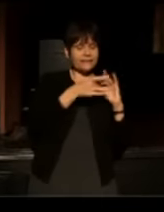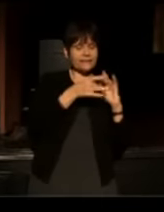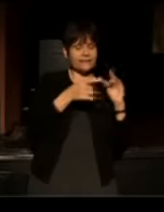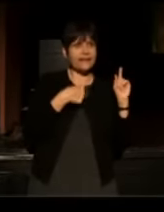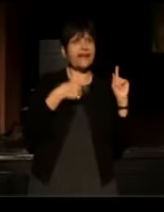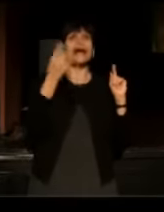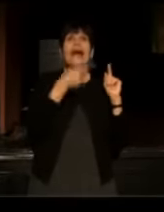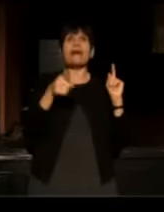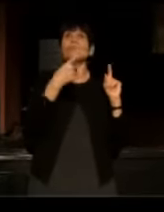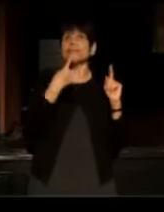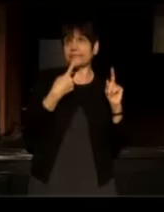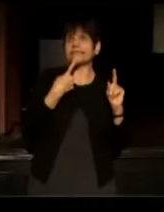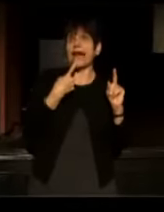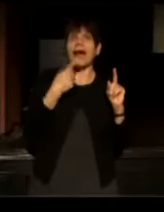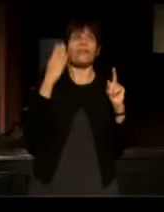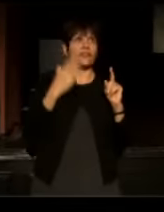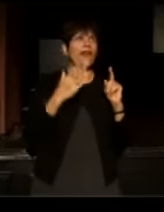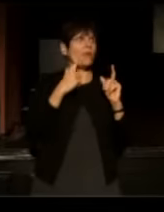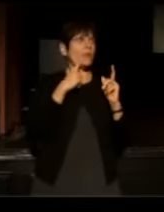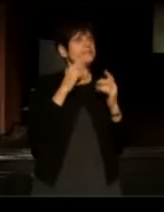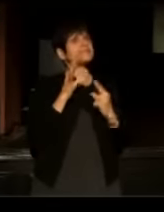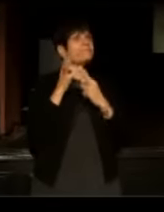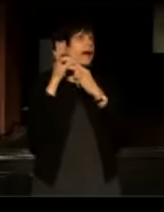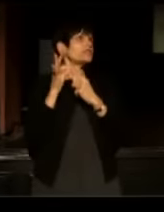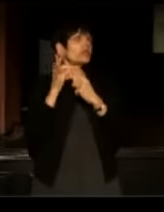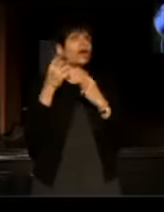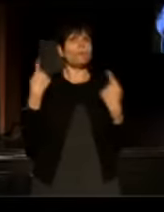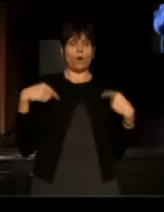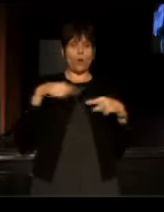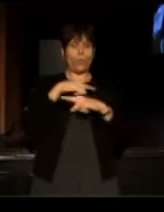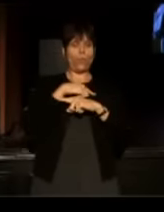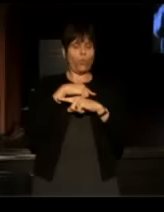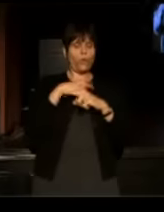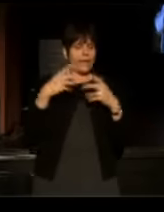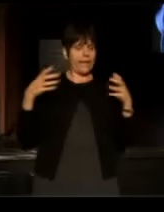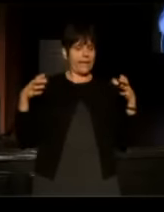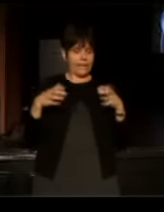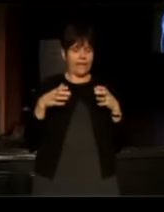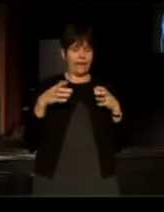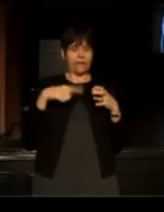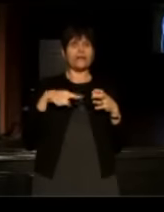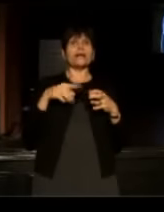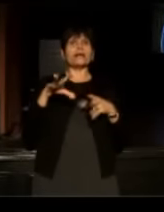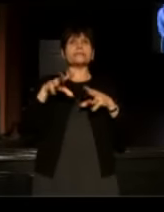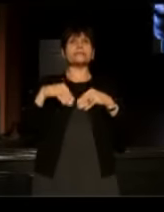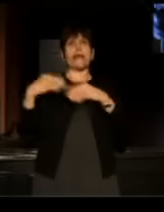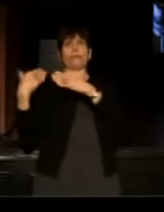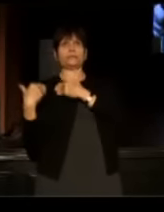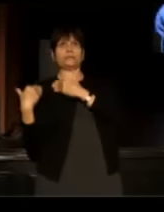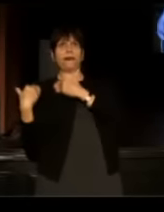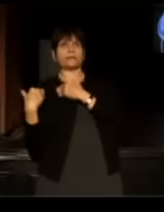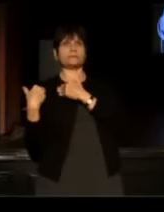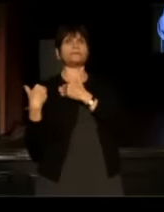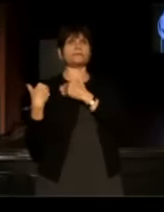(man) Everybody shared in the success but we, as the time passes, take responsibility for any of our failures,